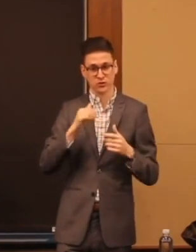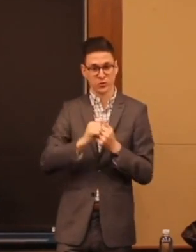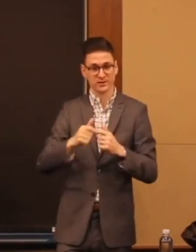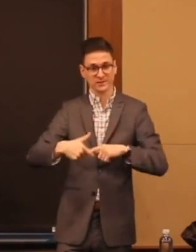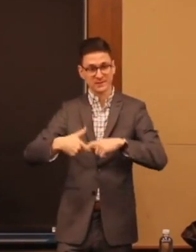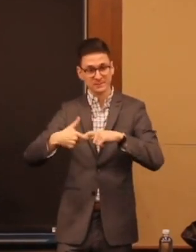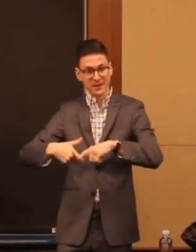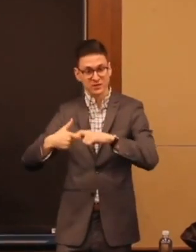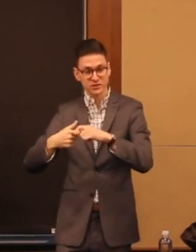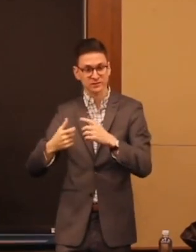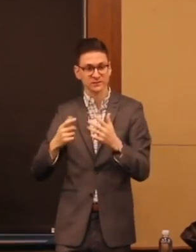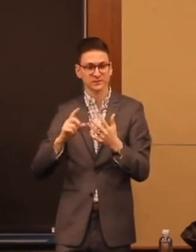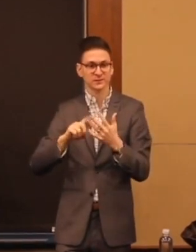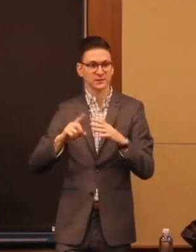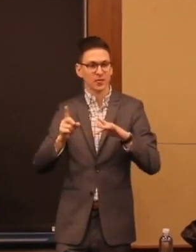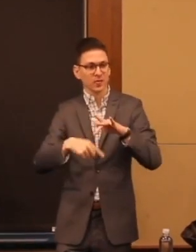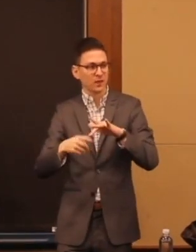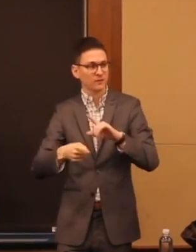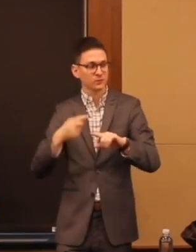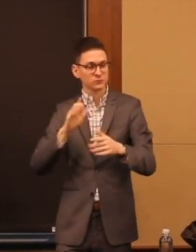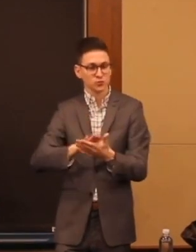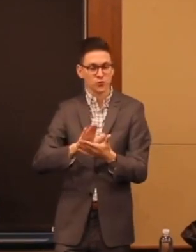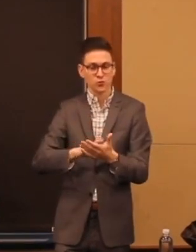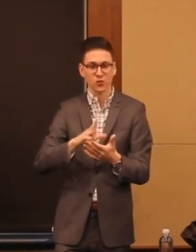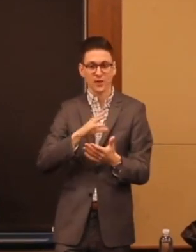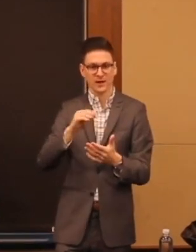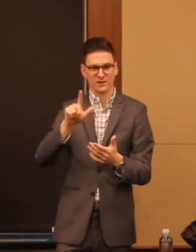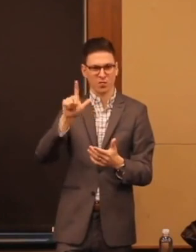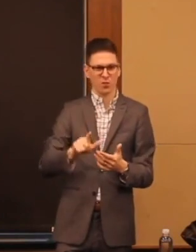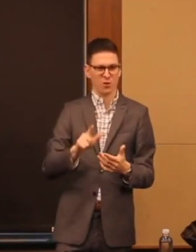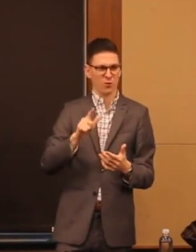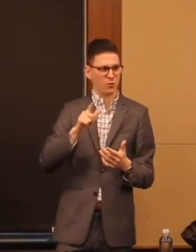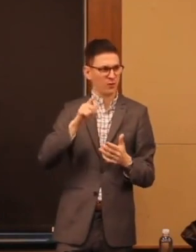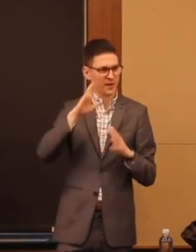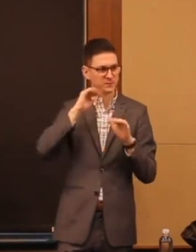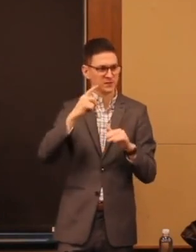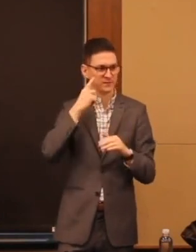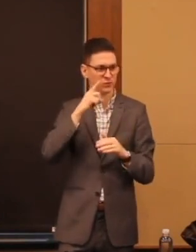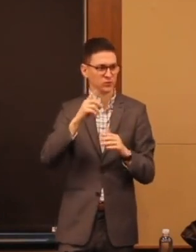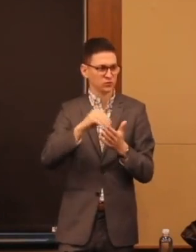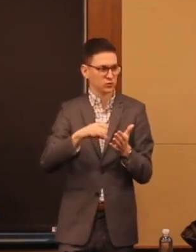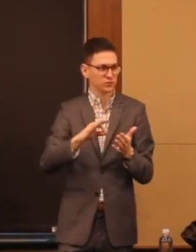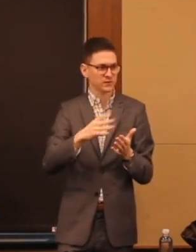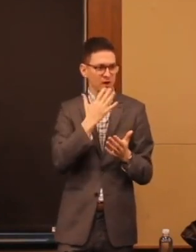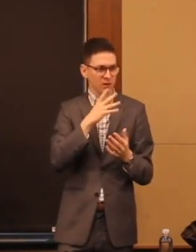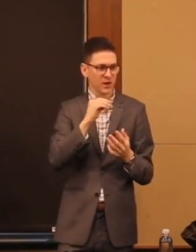and absenteeism and low expectations around students of color and English language learners.